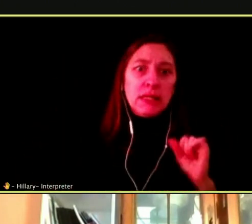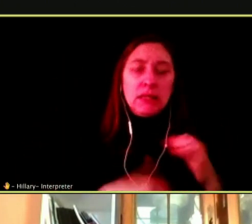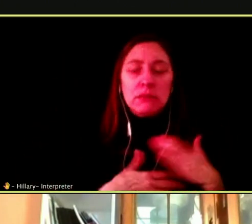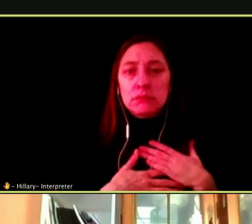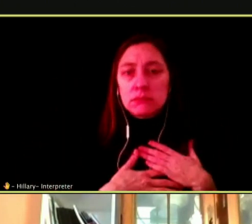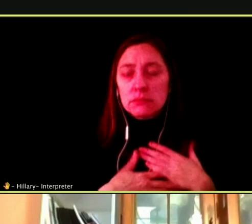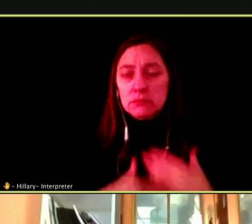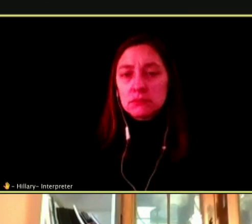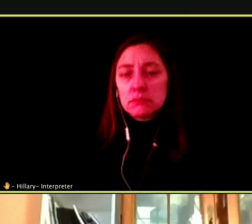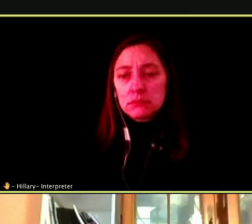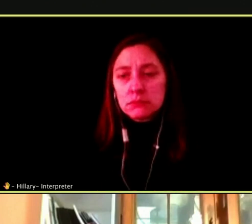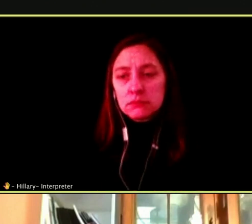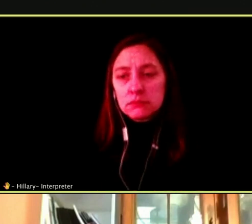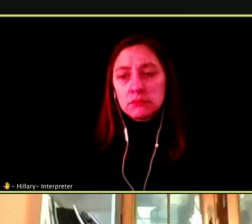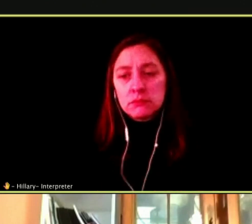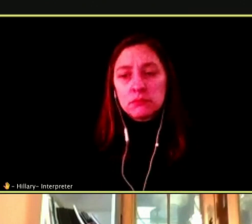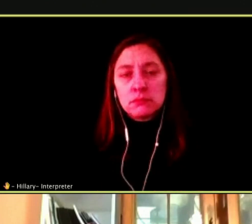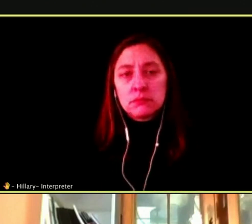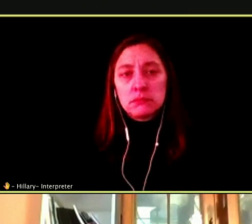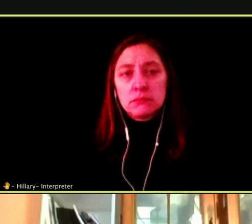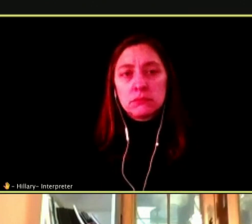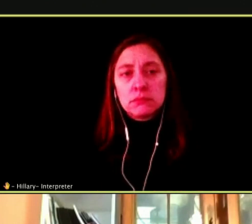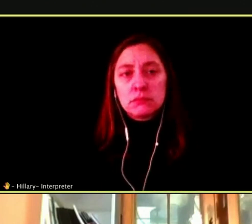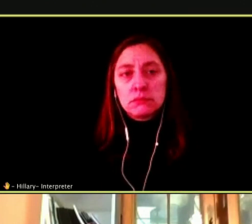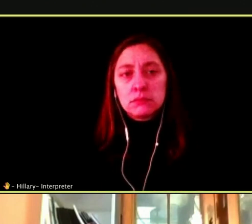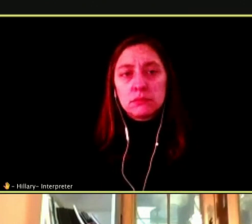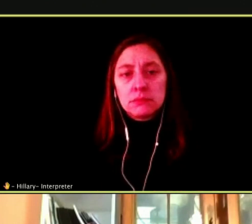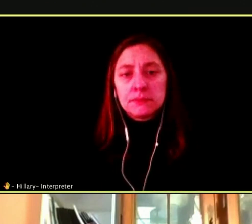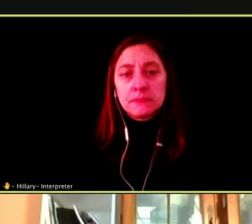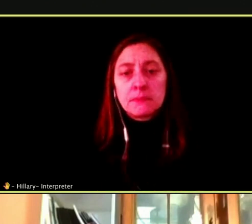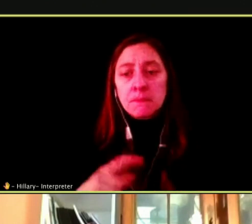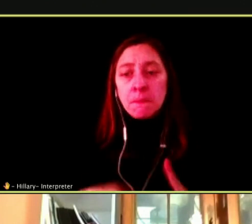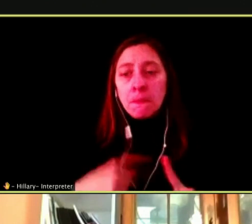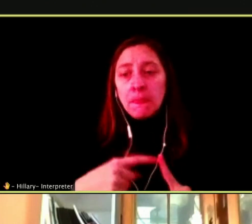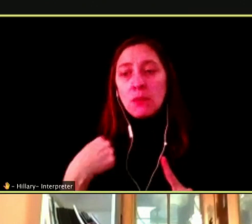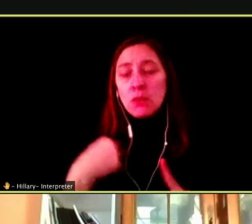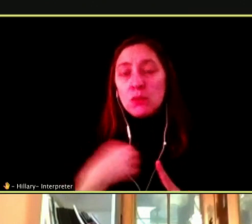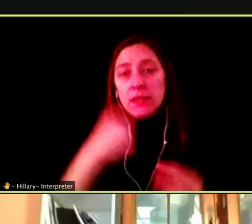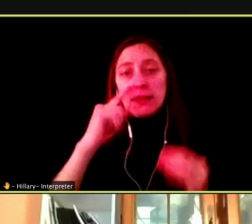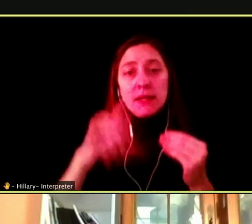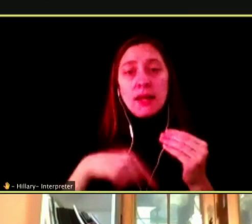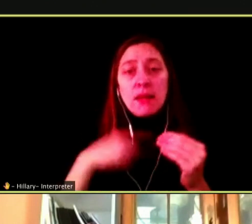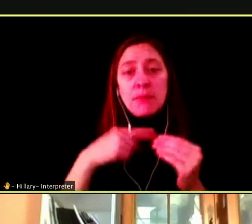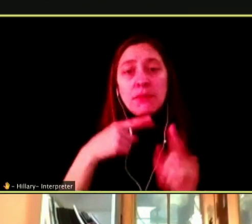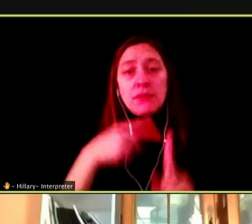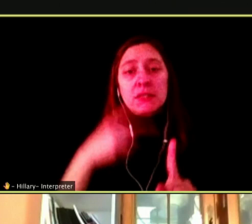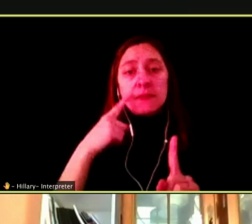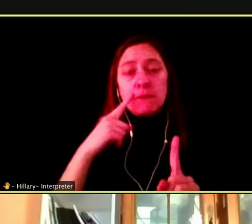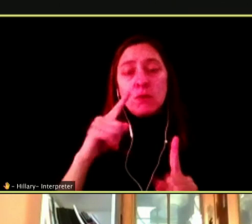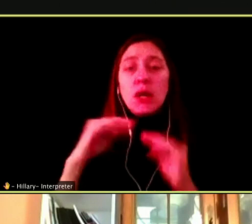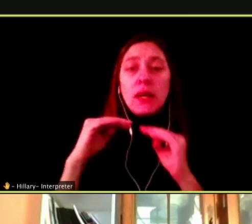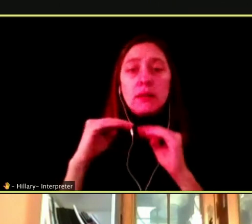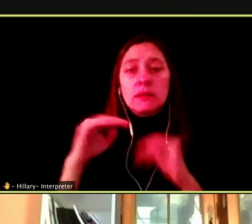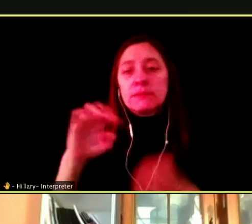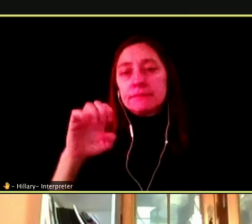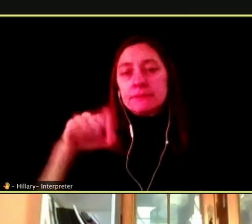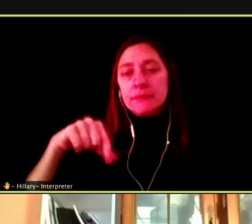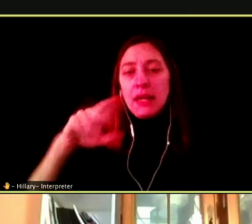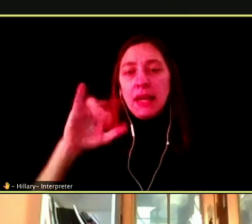WHEN WE THINK ABOUT THIS IN TERMS OF AN EQUITY ISSUE, IT IS SO IMPORTANT.